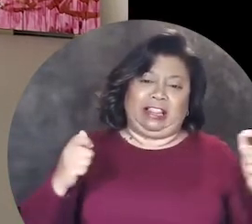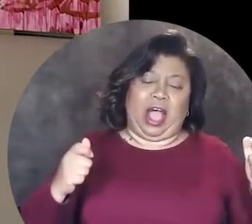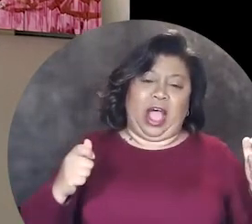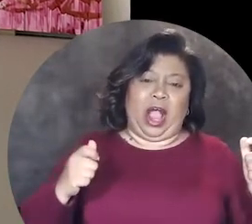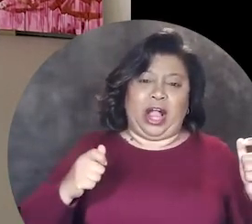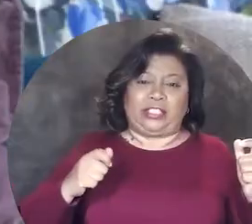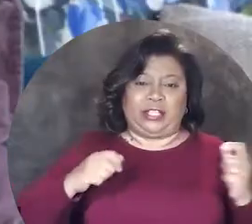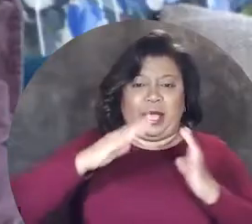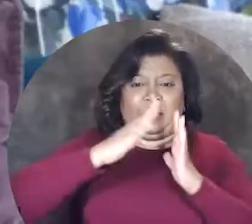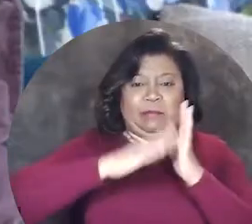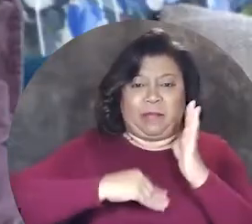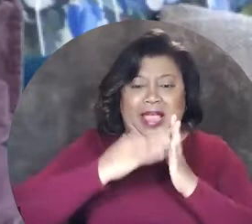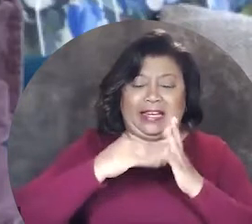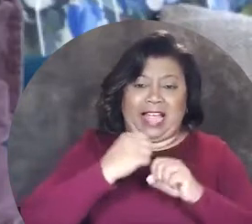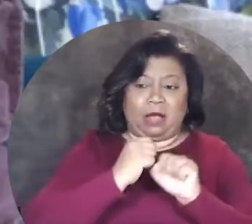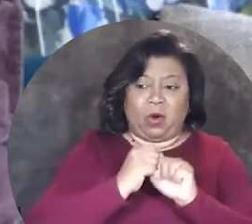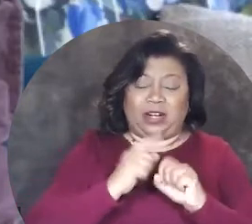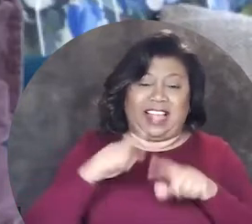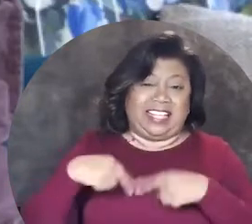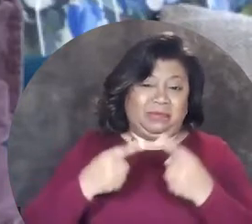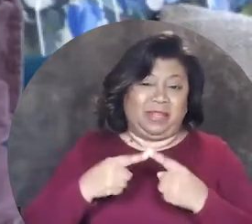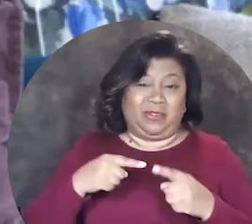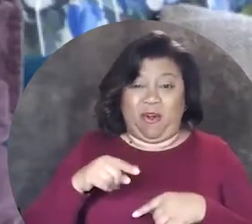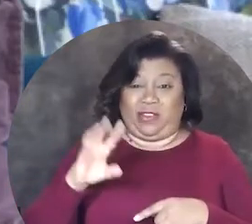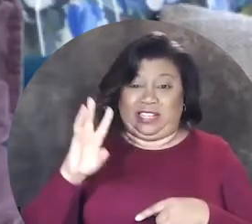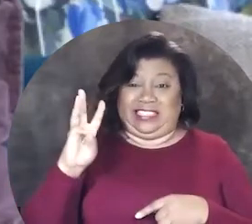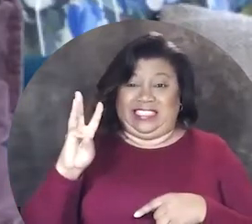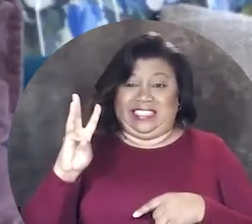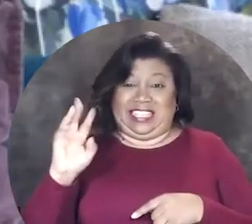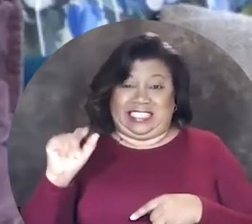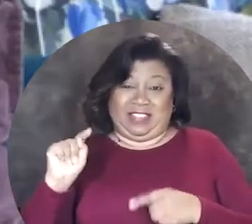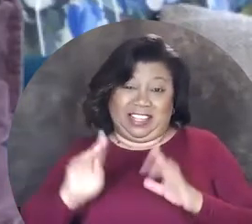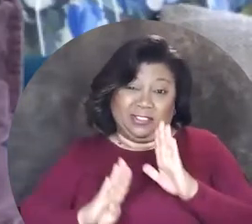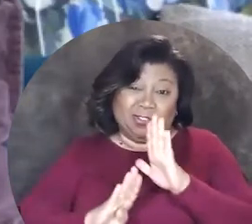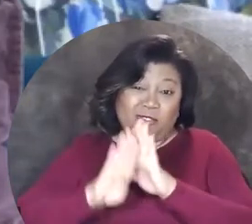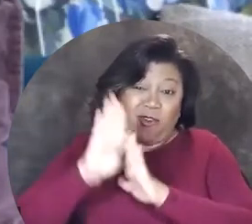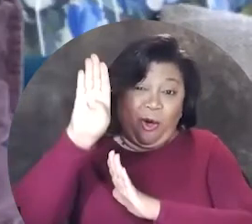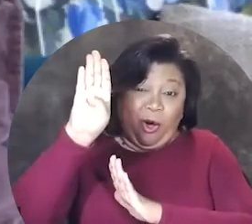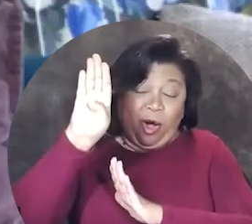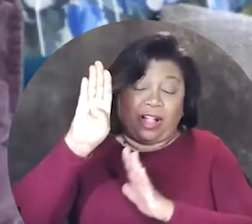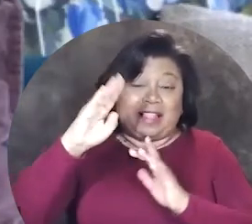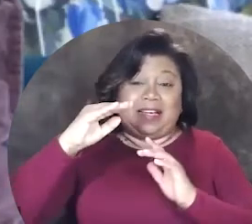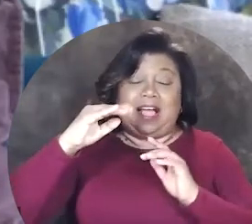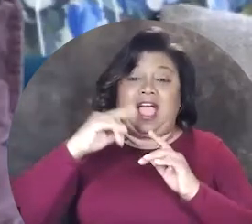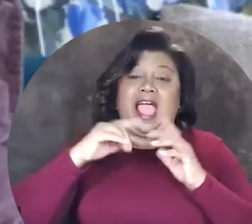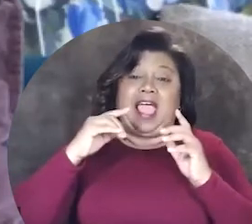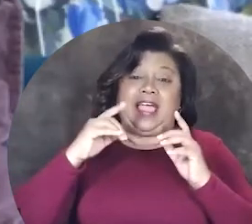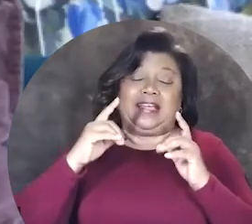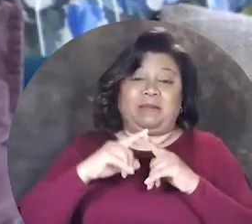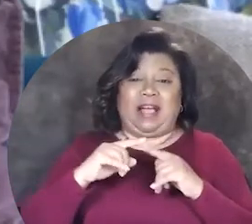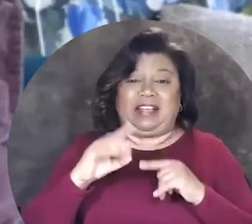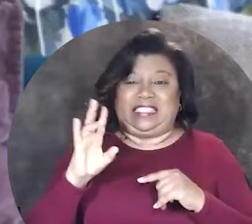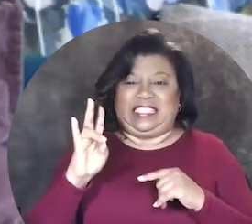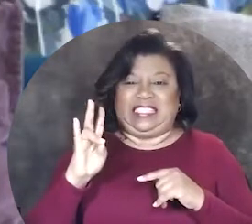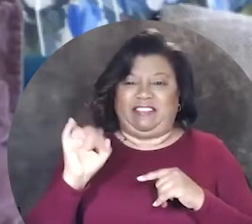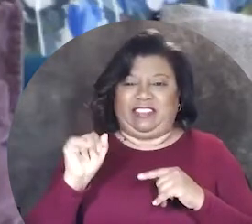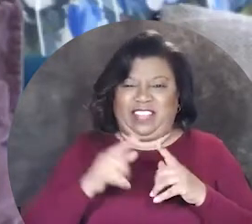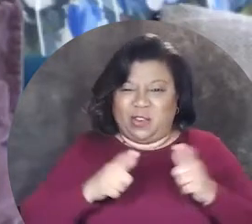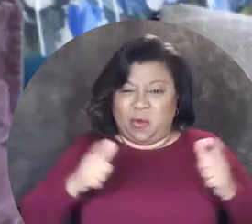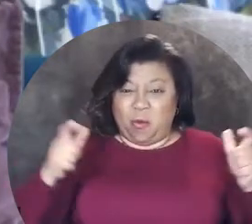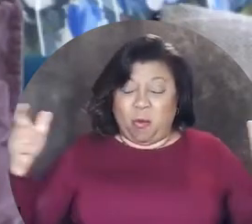large format paintings I've made work that's been over six feet tall, over seven feet wide